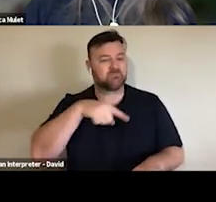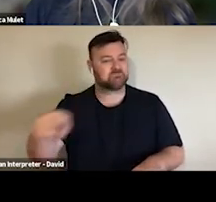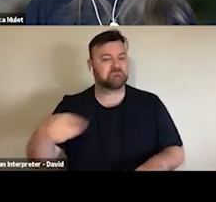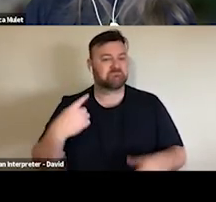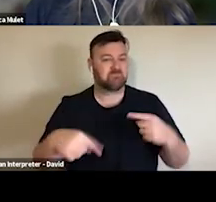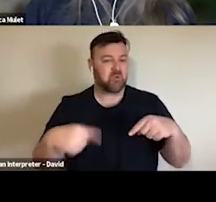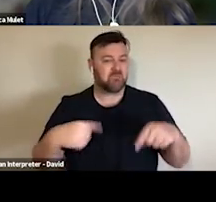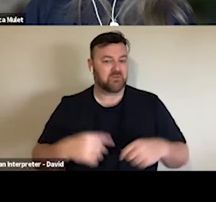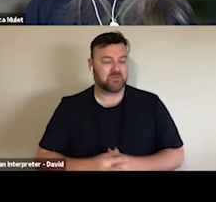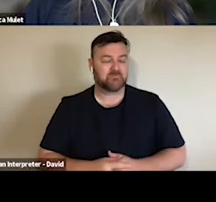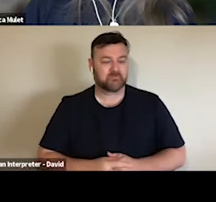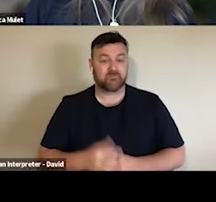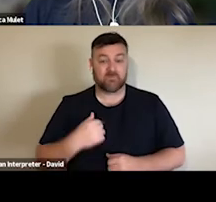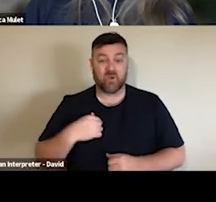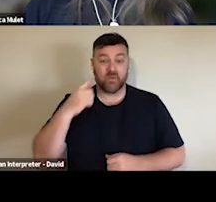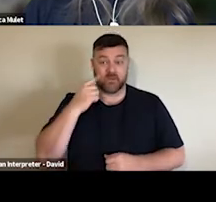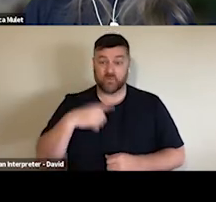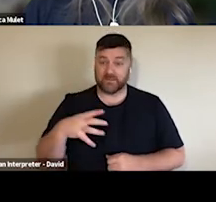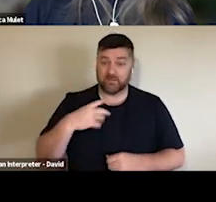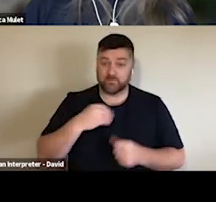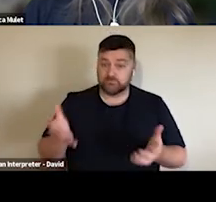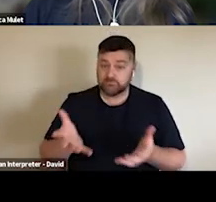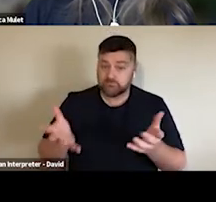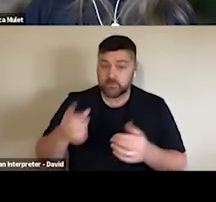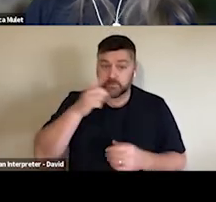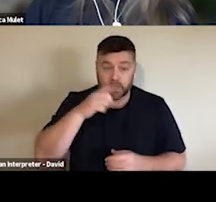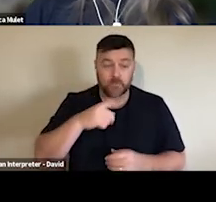of cultural organisations who needed to stay in touch with their people and couldn't come